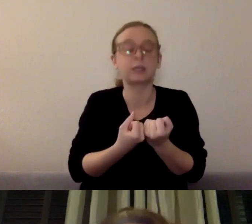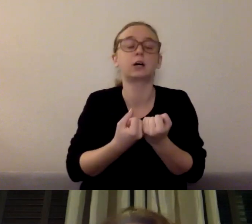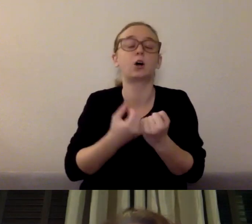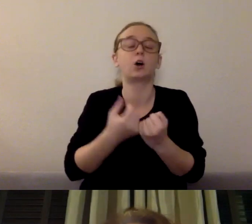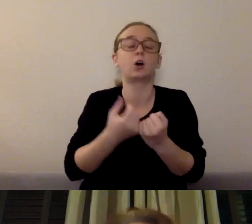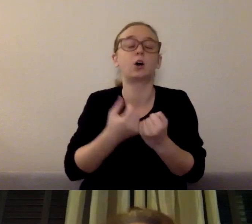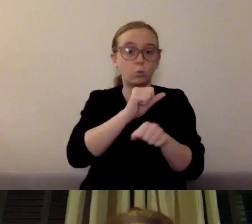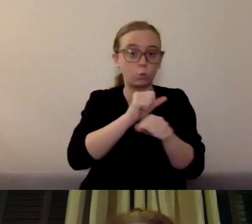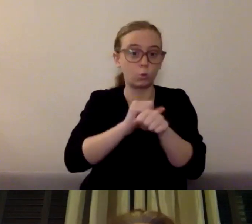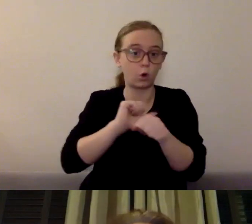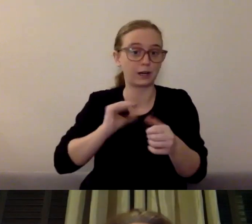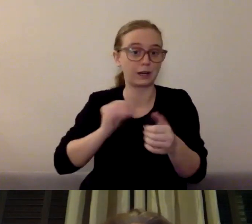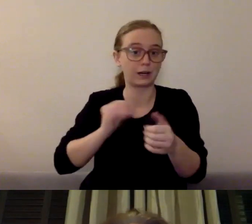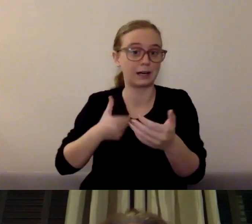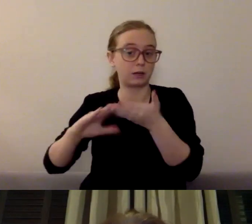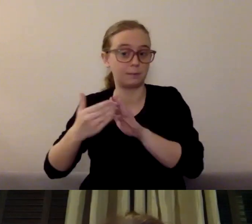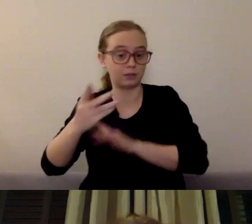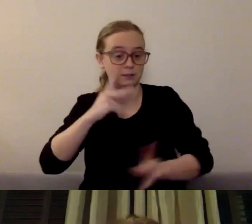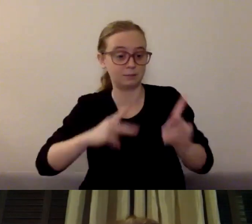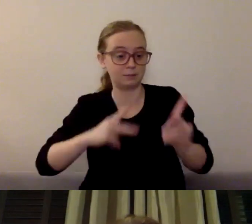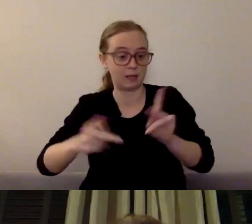who have behavioral health issues and helping connect them to services.